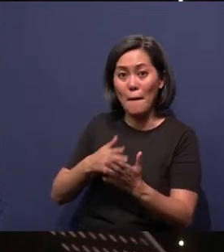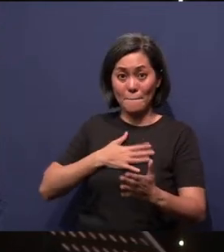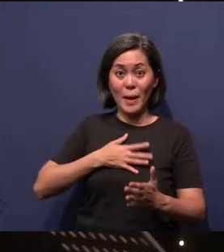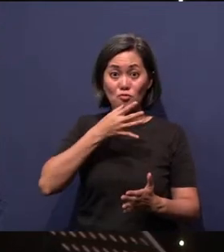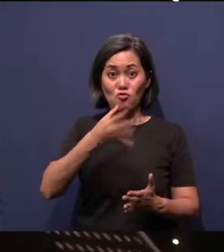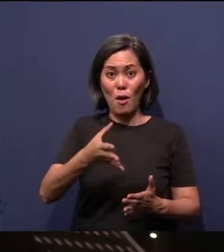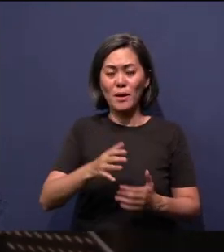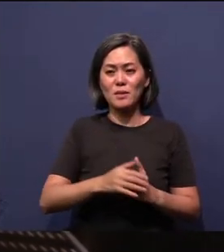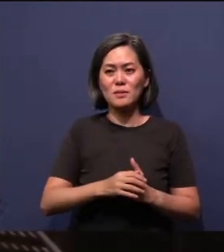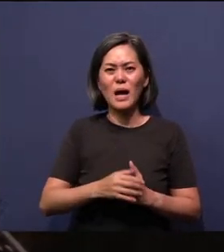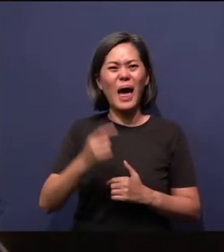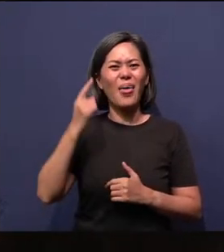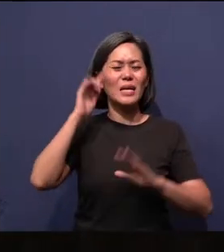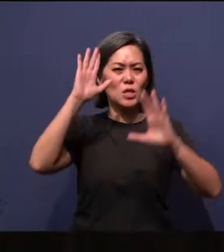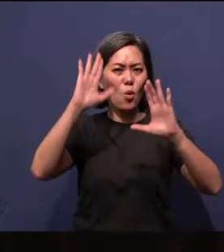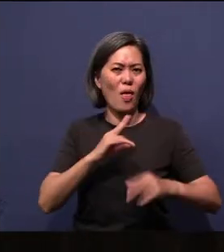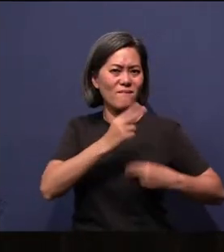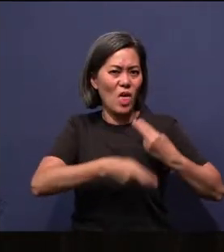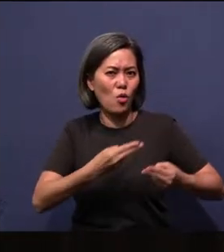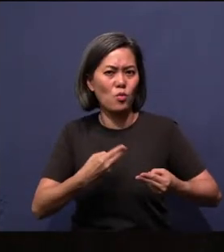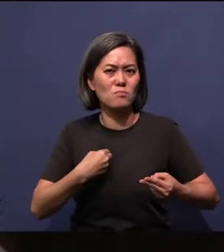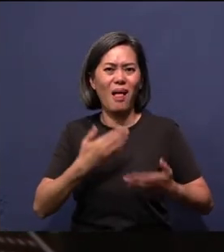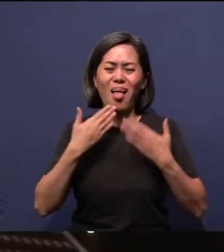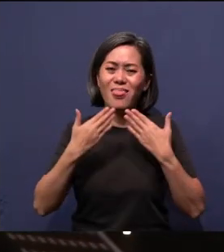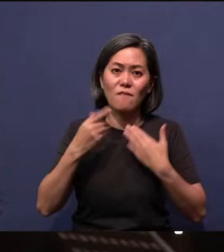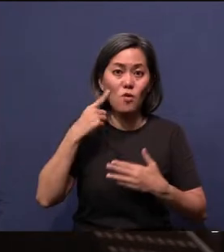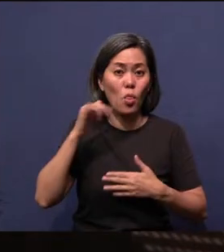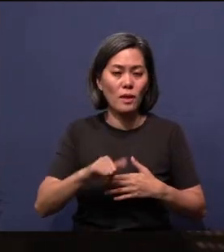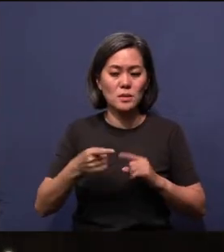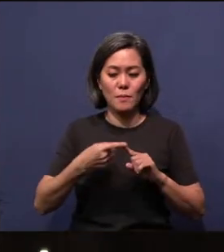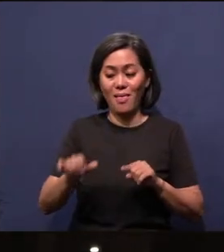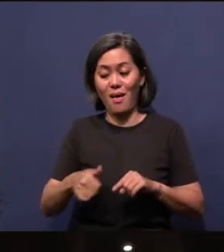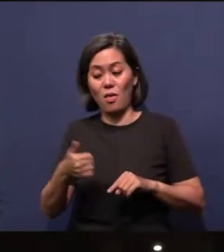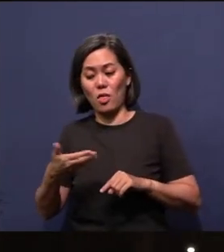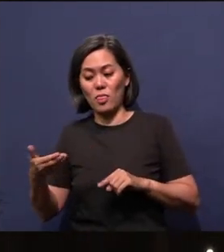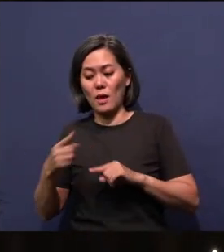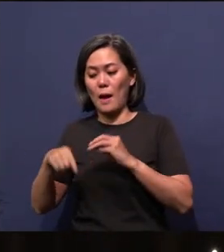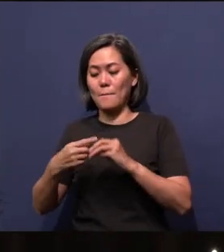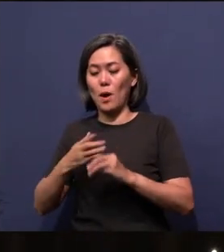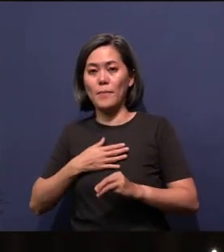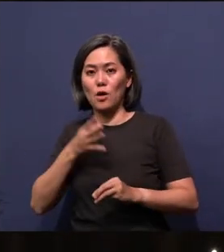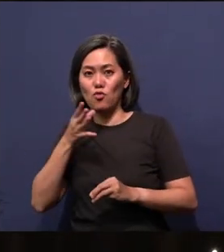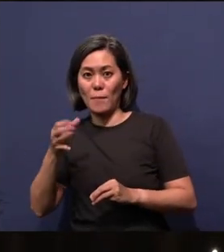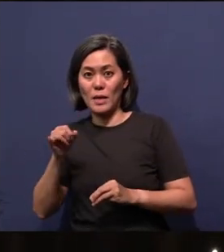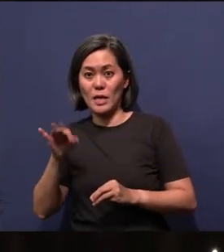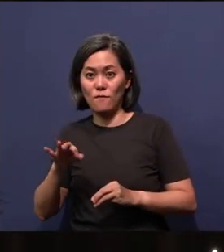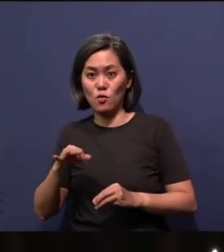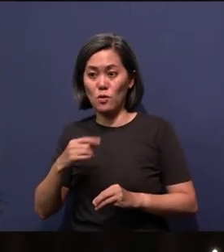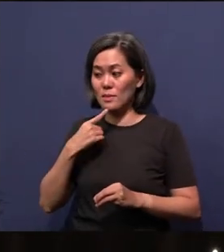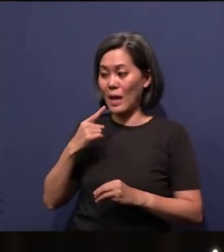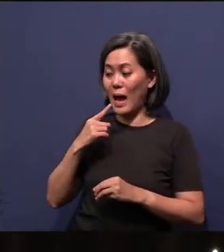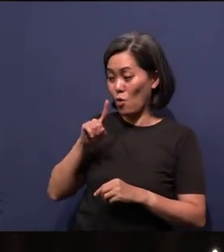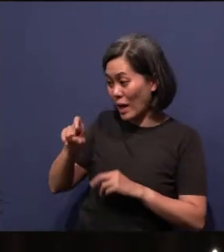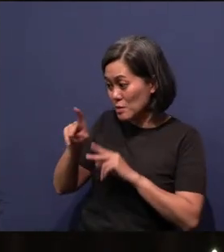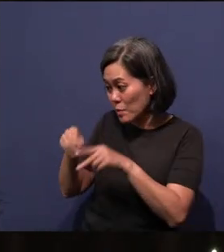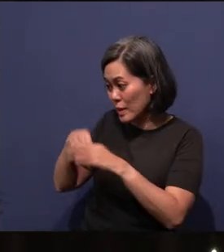wonderful heritage. I'm very thankful for that. But the other thing about grandma - Oma - is that if you talk to some people in Katong right now, usually they have to be in their